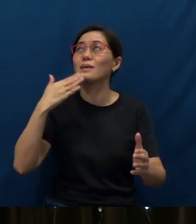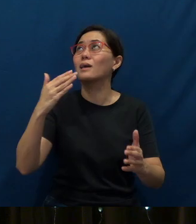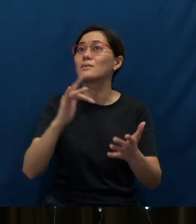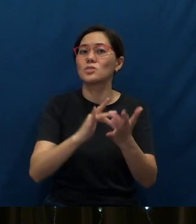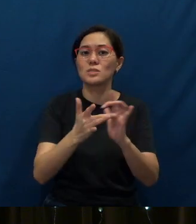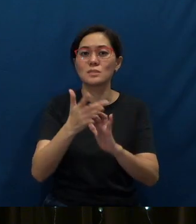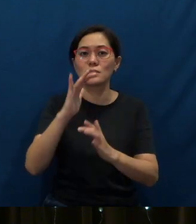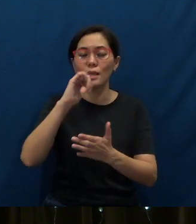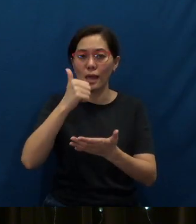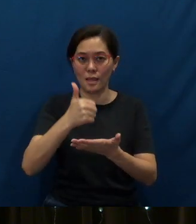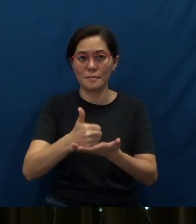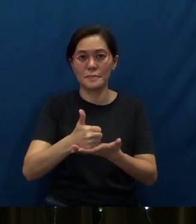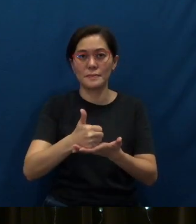Amen.